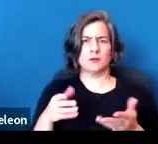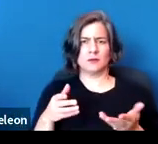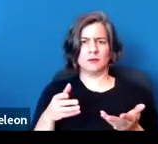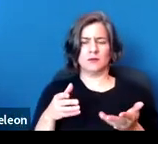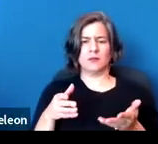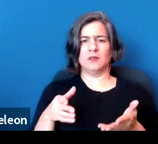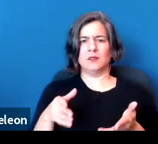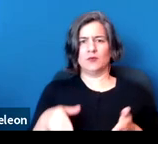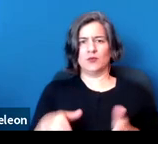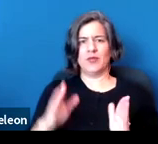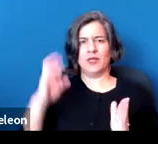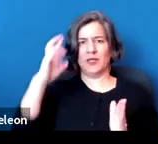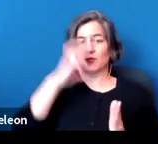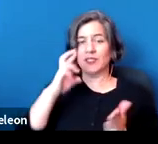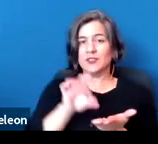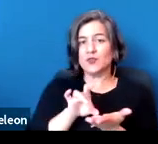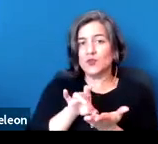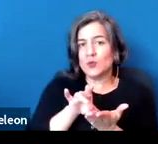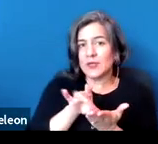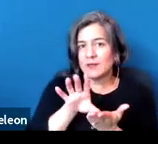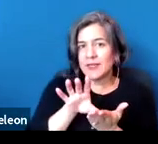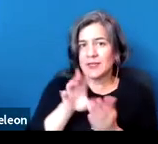for evicting tenants in covered units.